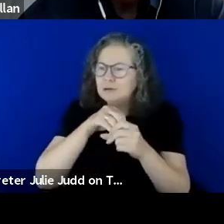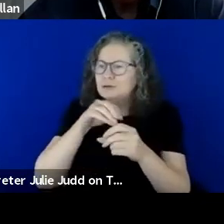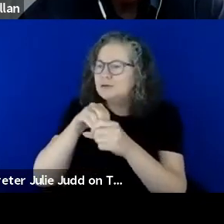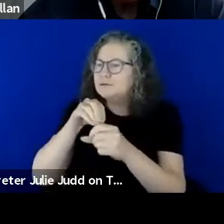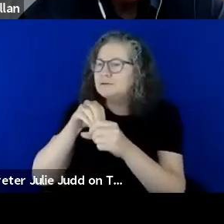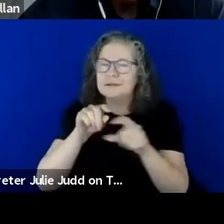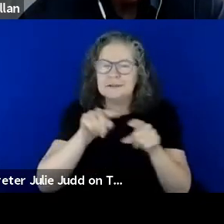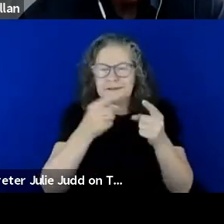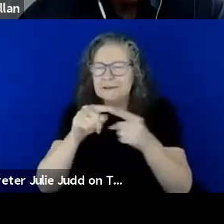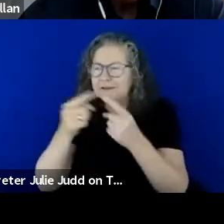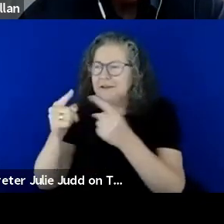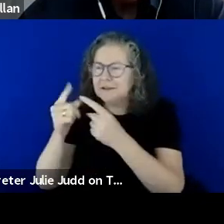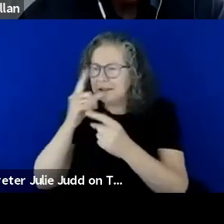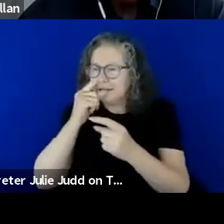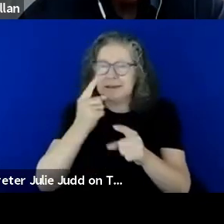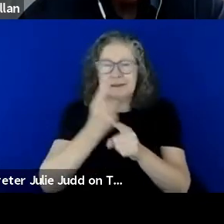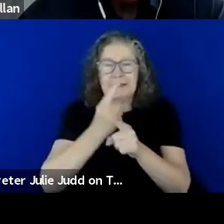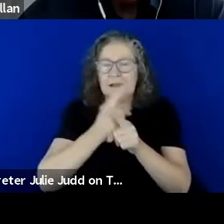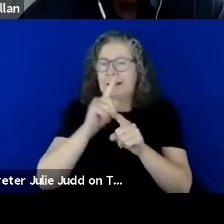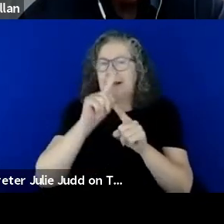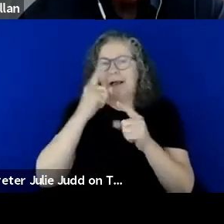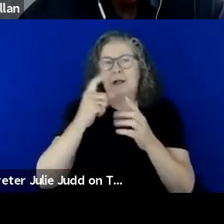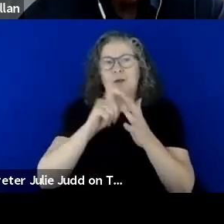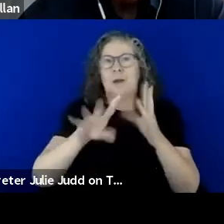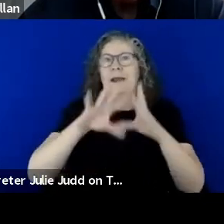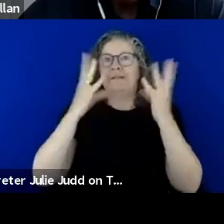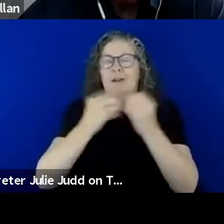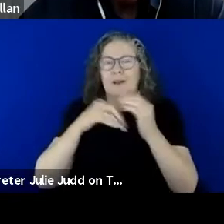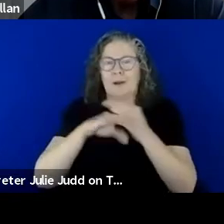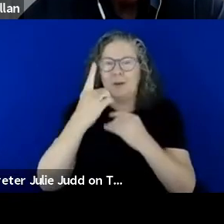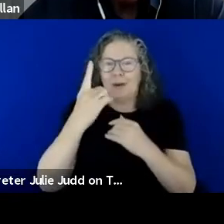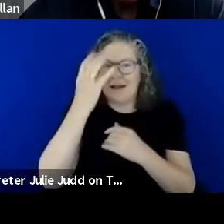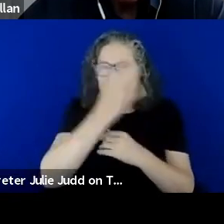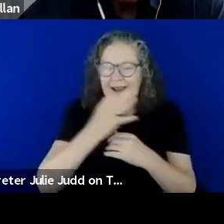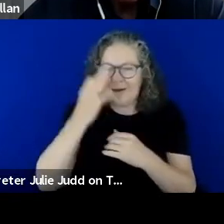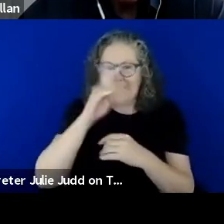but we would not do them justice in just this hour. Communication engagement covers